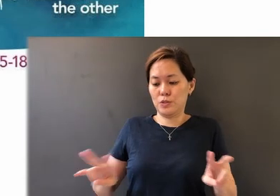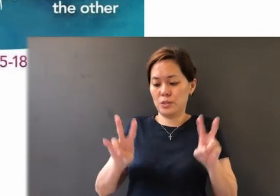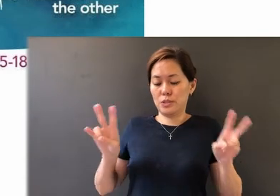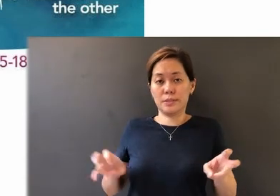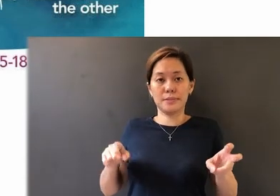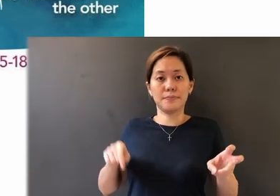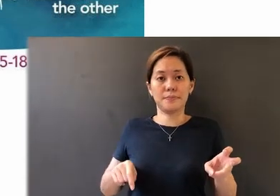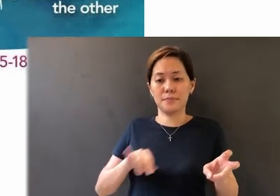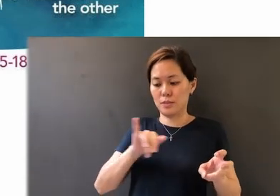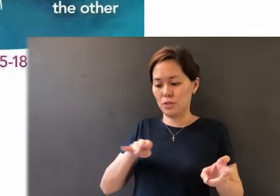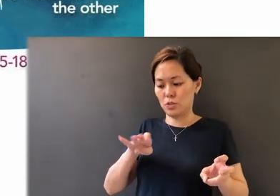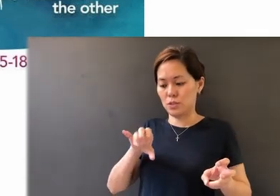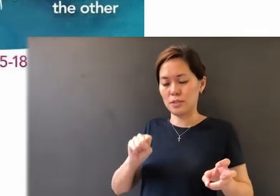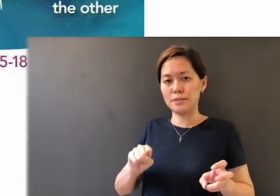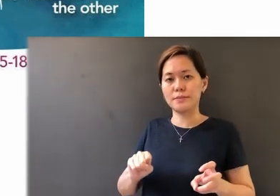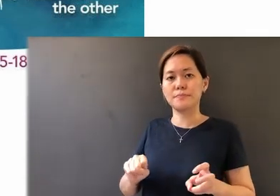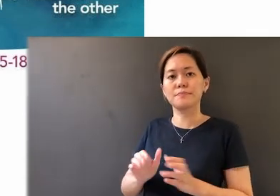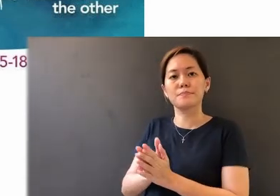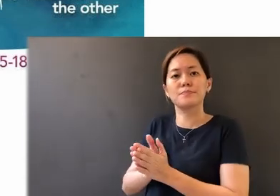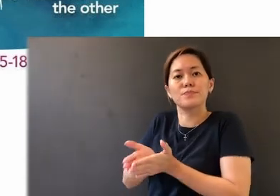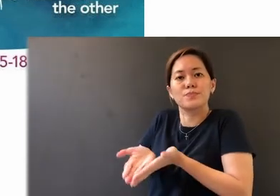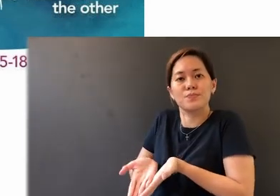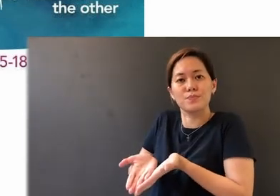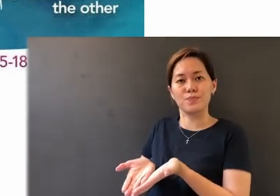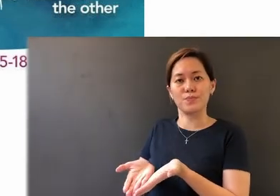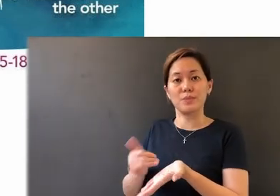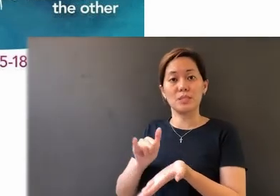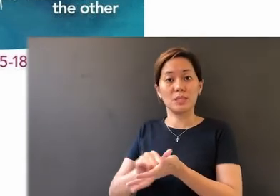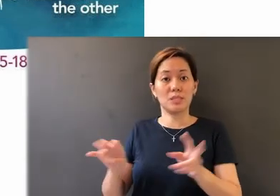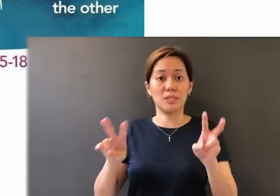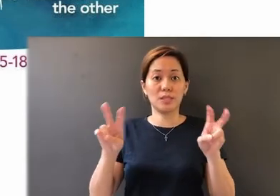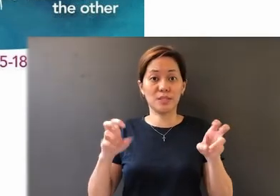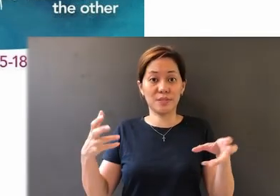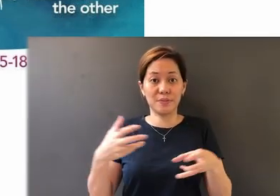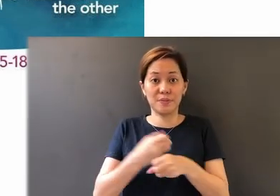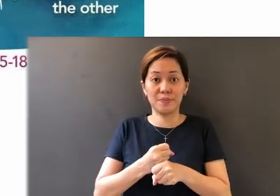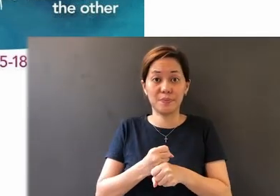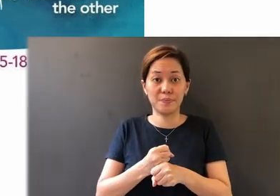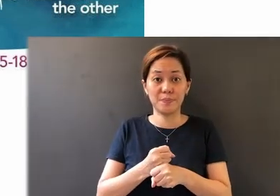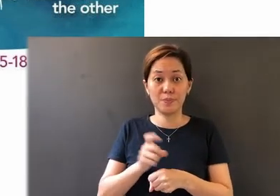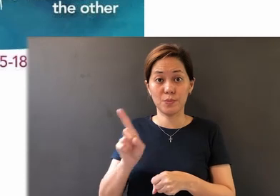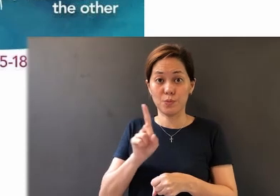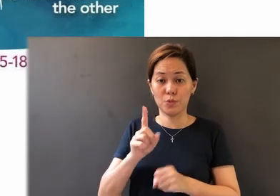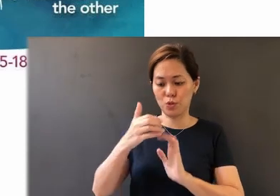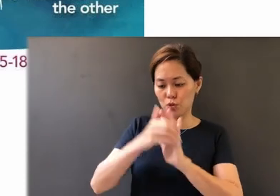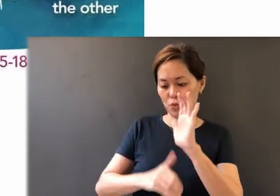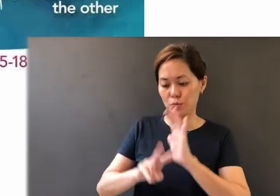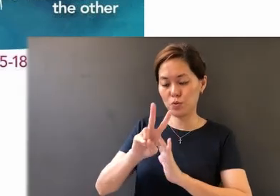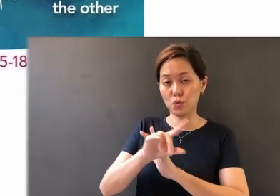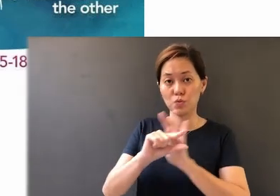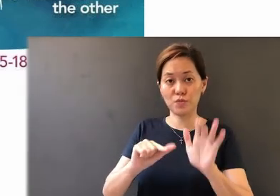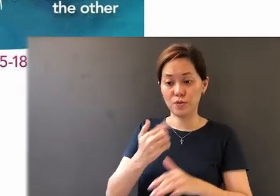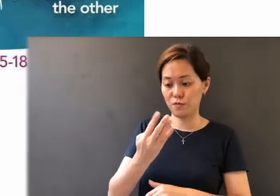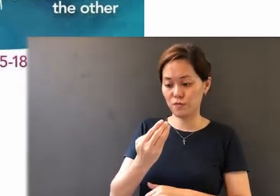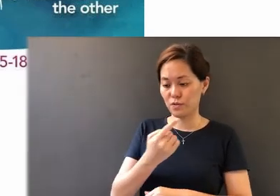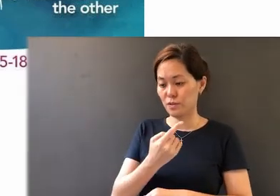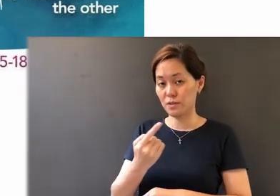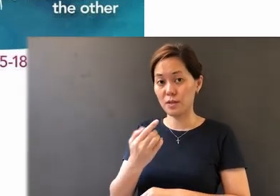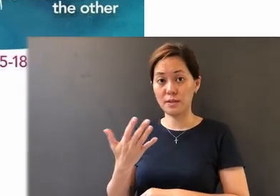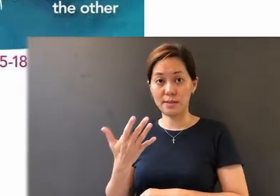of the book of James. And the theme can be summarized in chapter 2 verse 14 and 18 where James